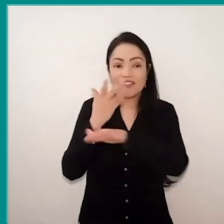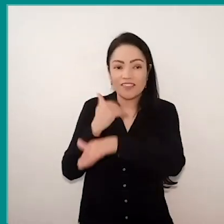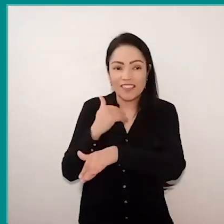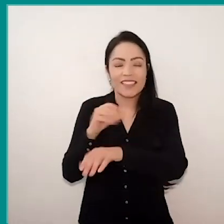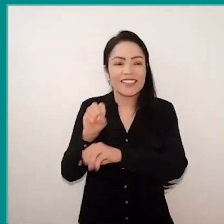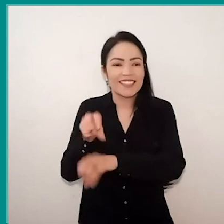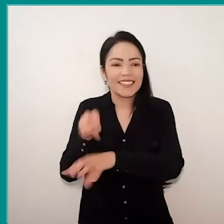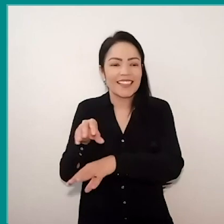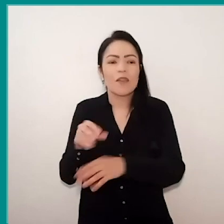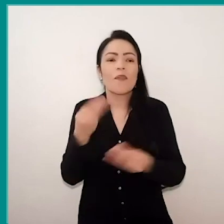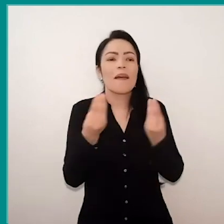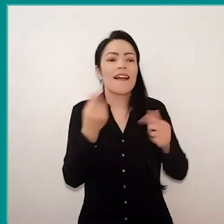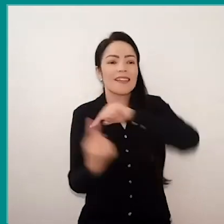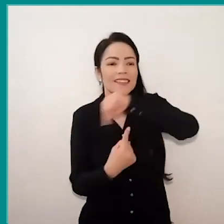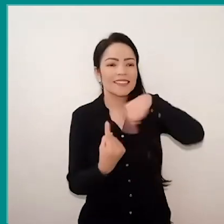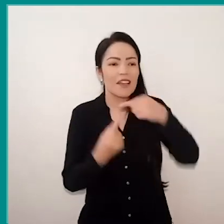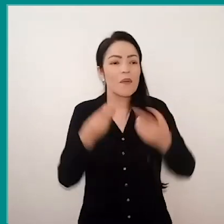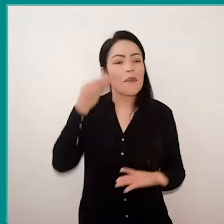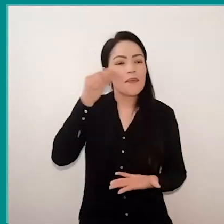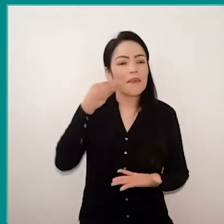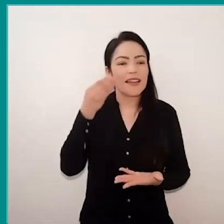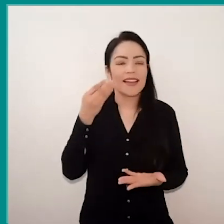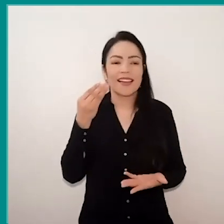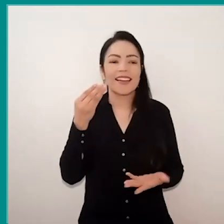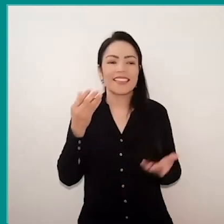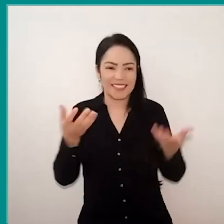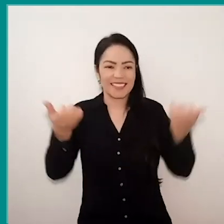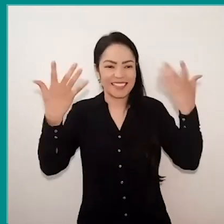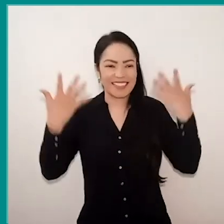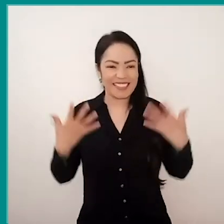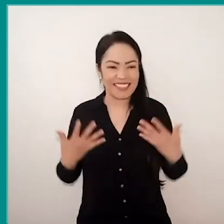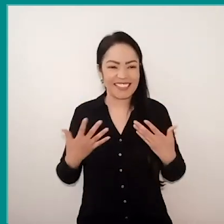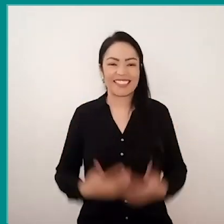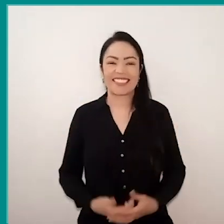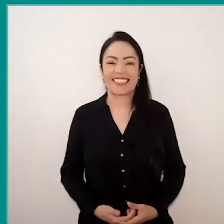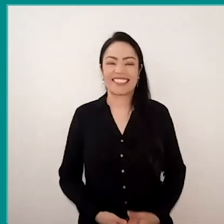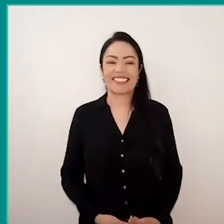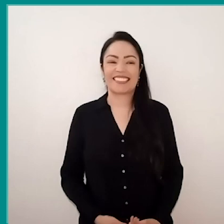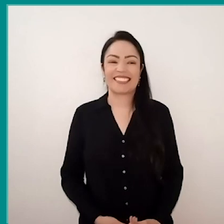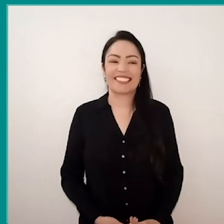You brought us some examples, now it's time to talk few more, Guta. Yes Yes. -With this core